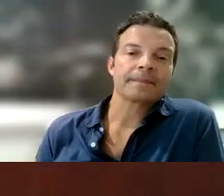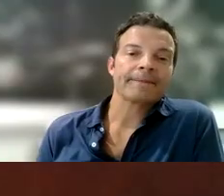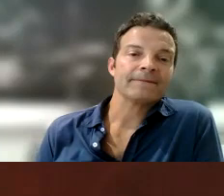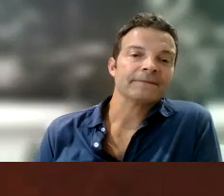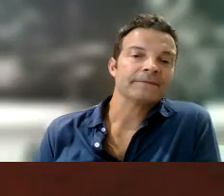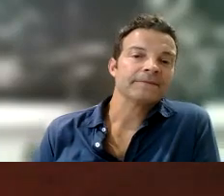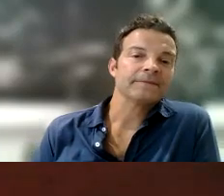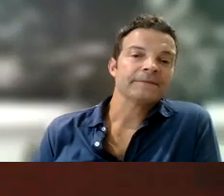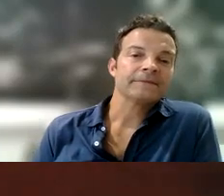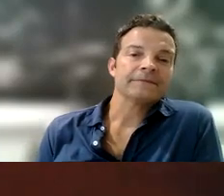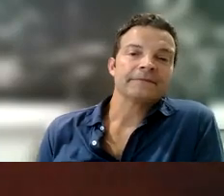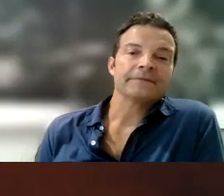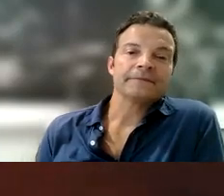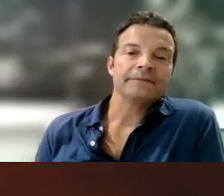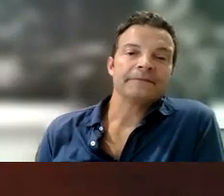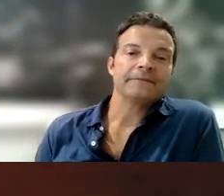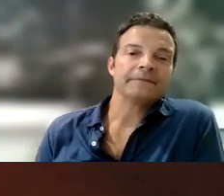Some say goodbye I'll never to you